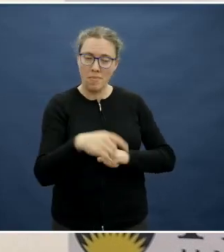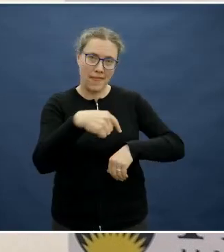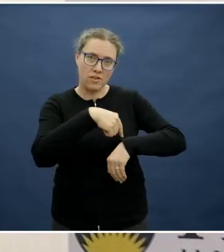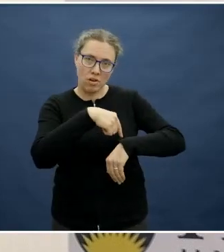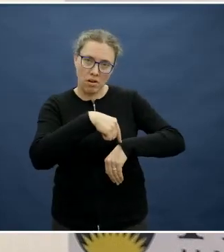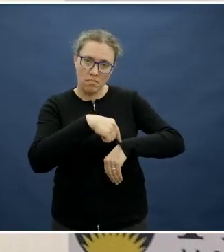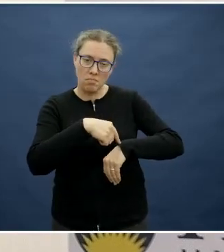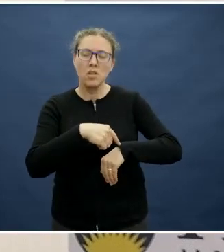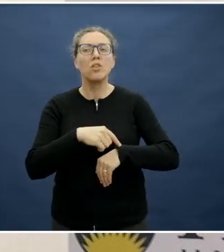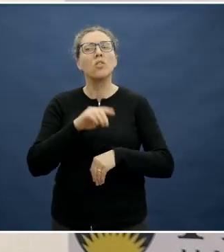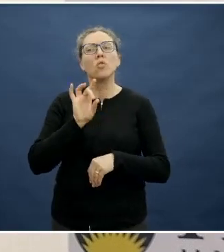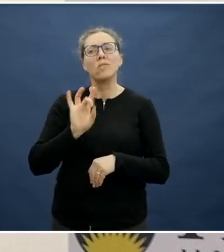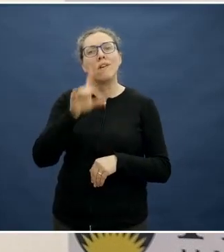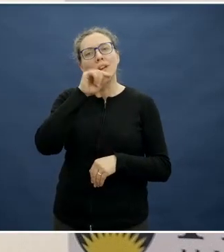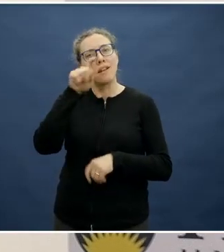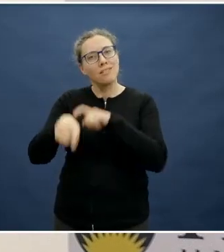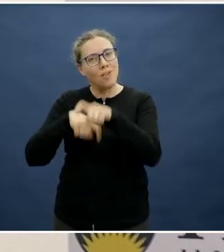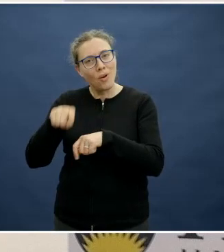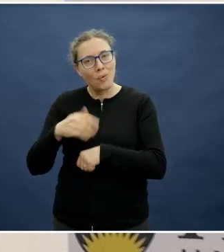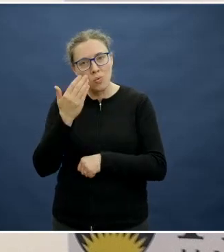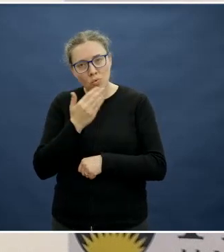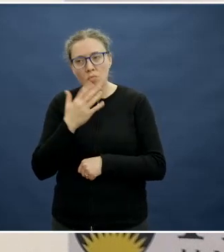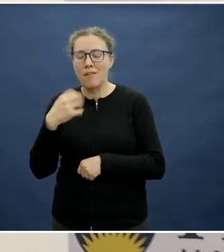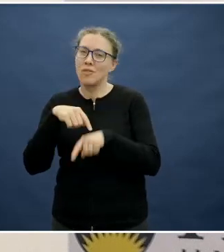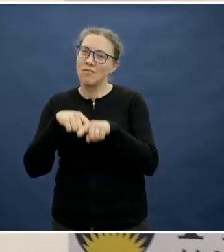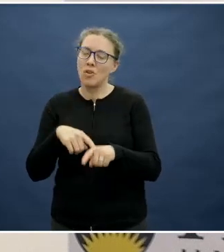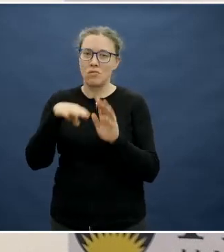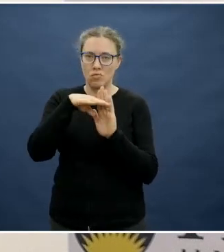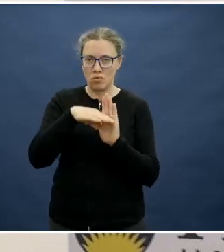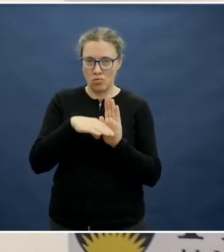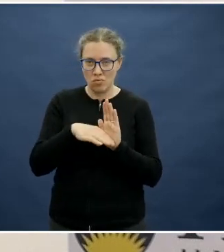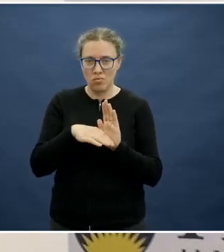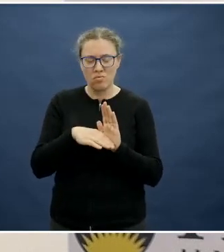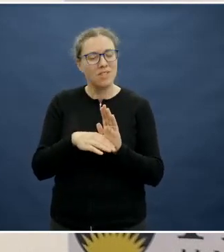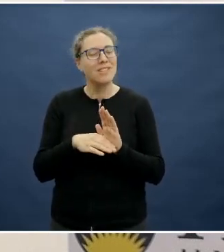You'd start by talking about it, setting up some shared rules together.